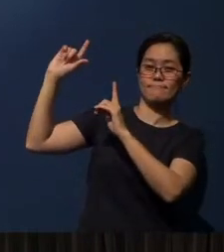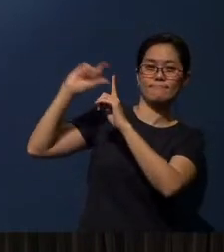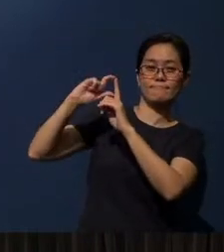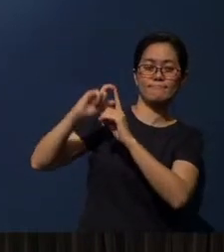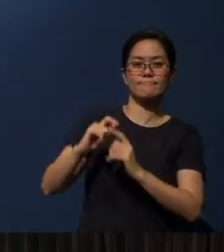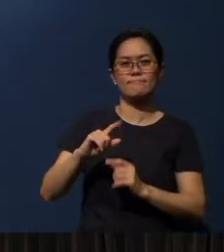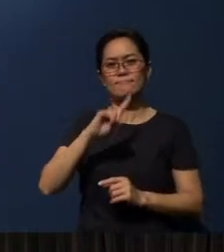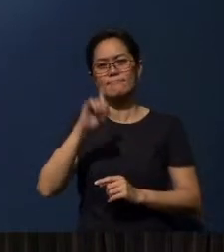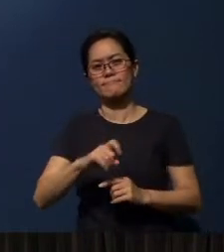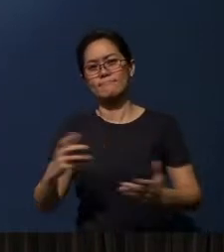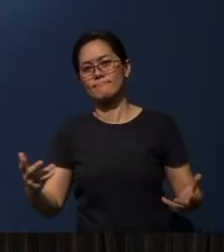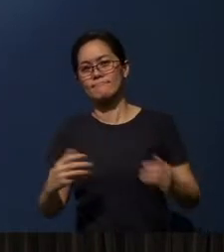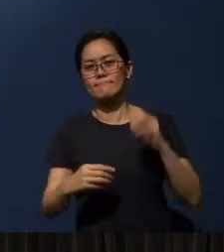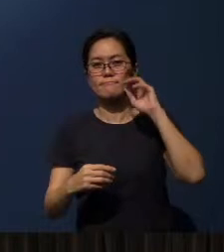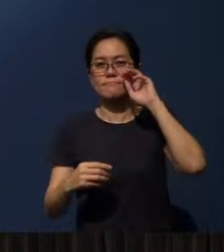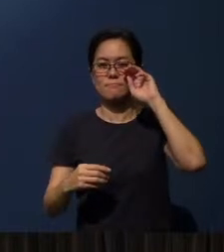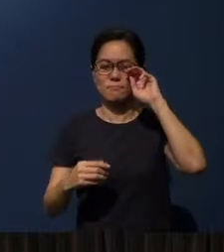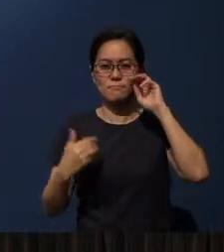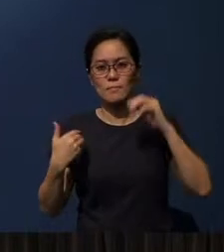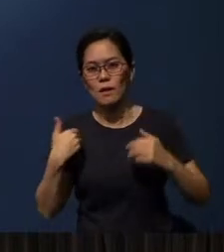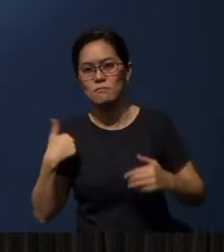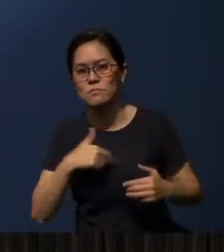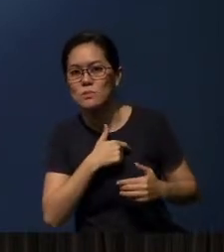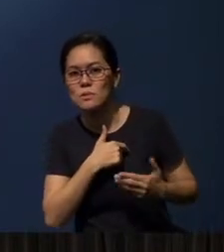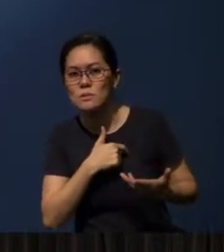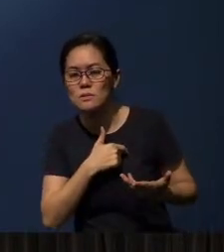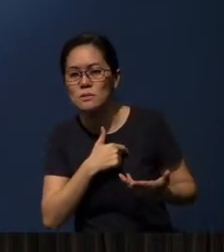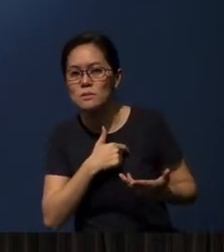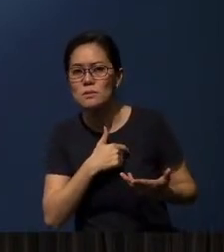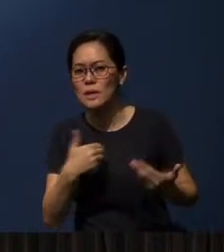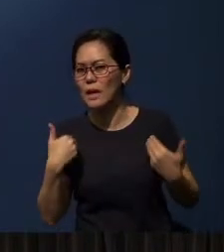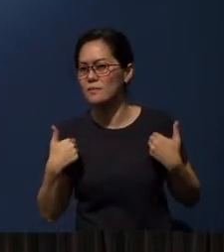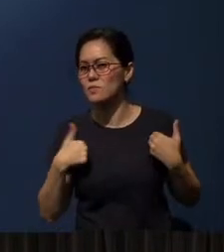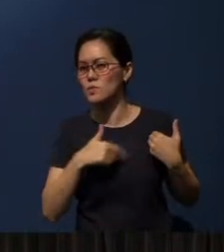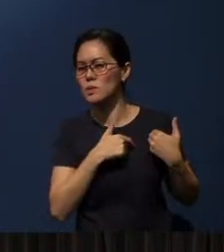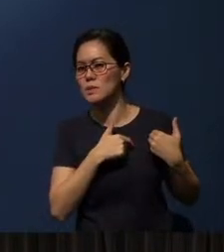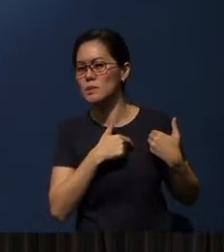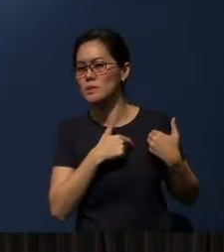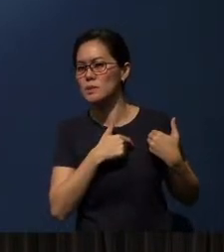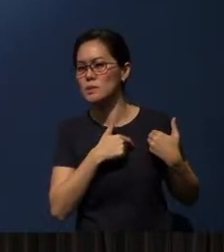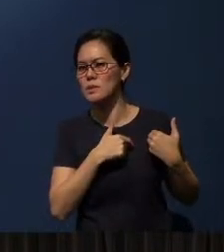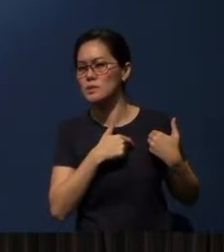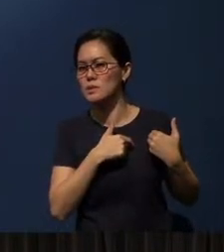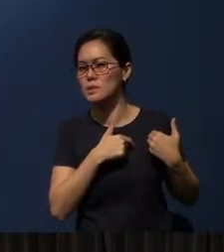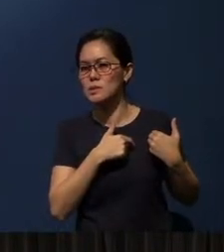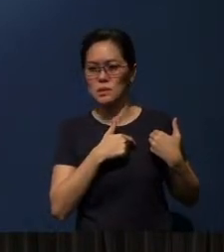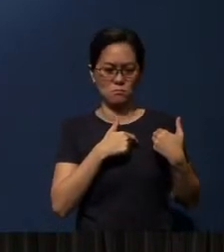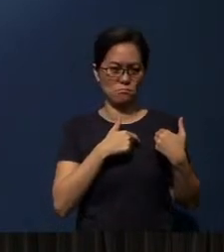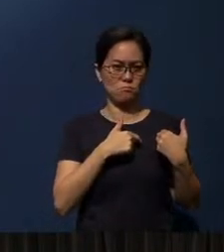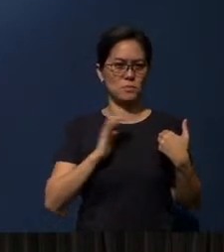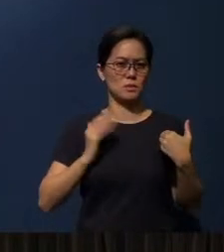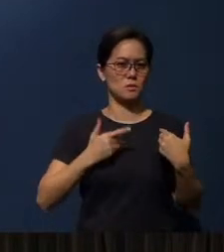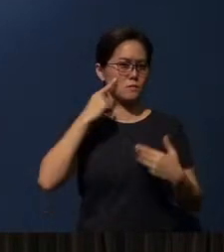The question is, have we been building our faith?